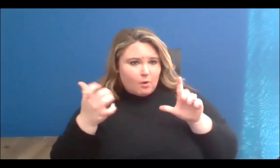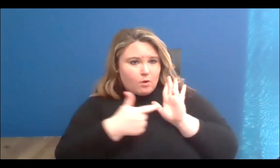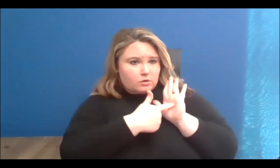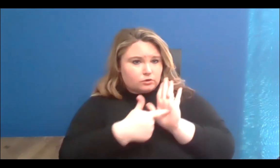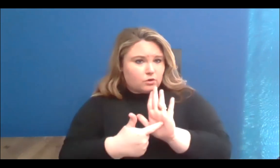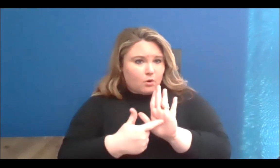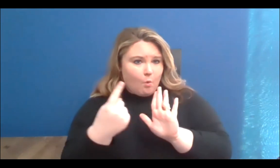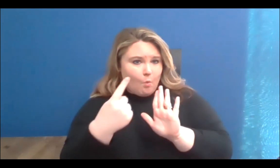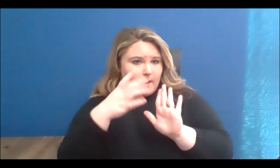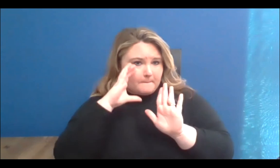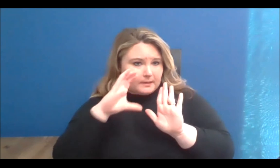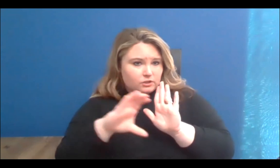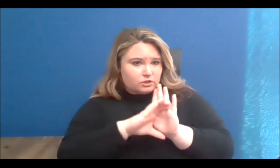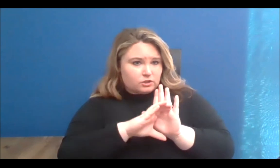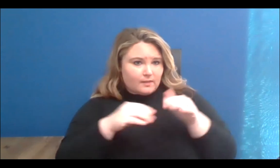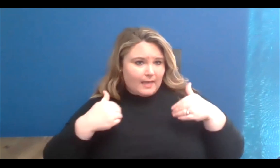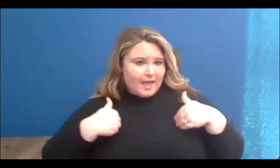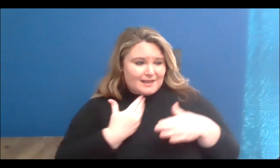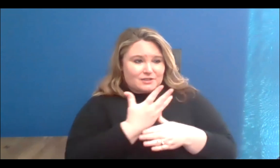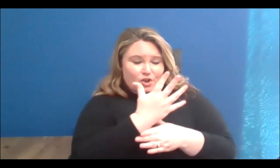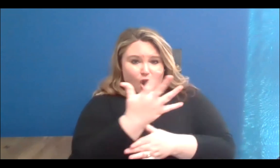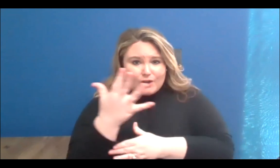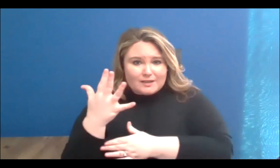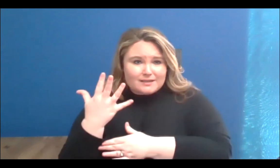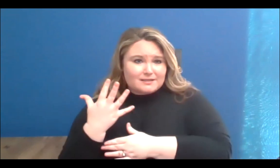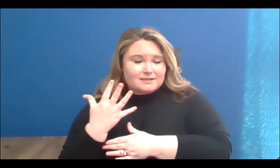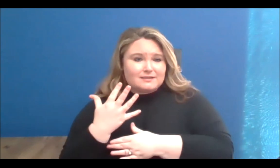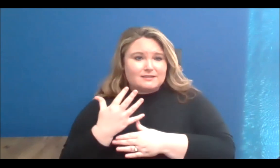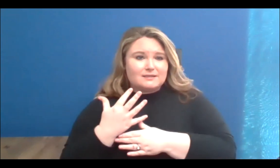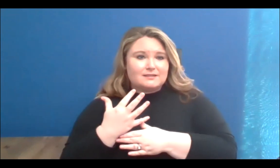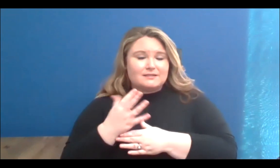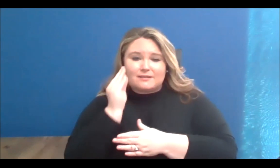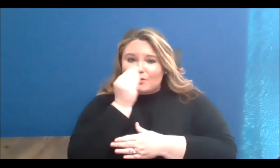got the gardens and some of the artwork that really is homage to one of our great